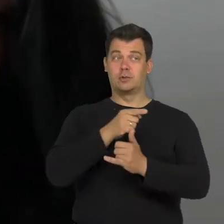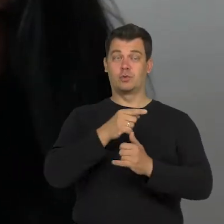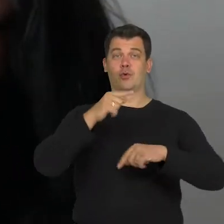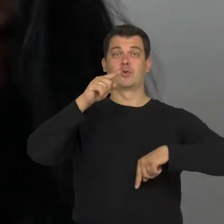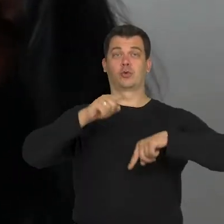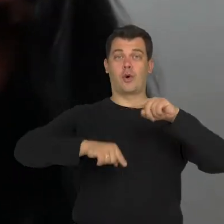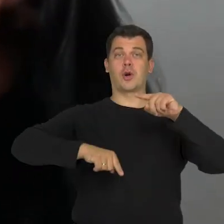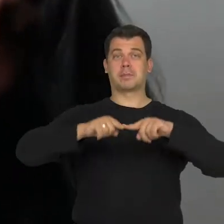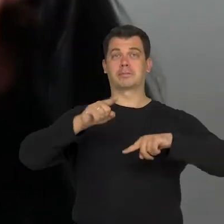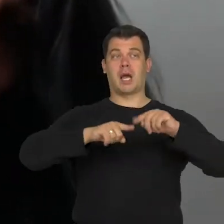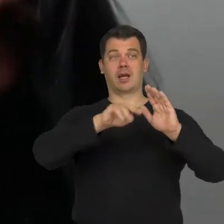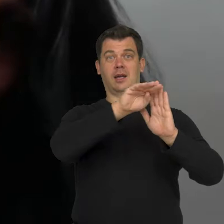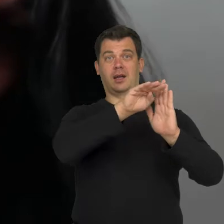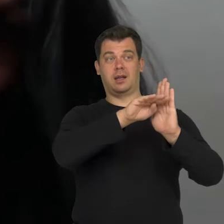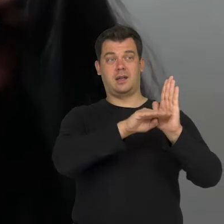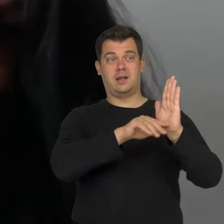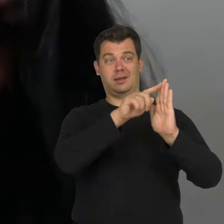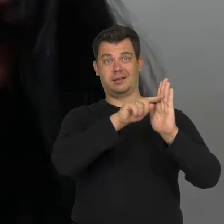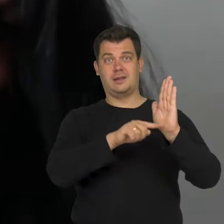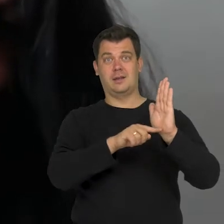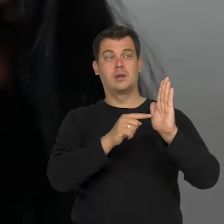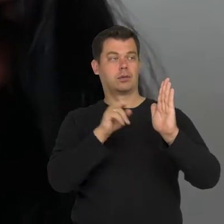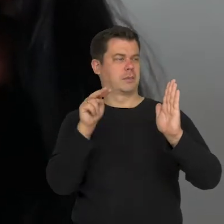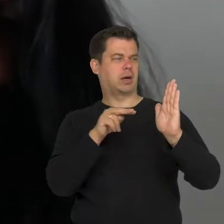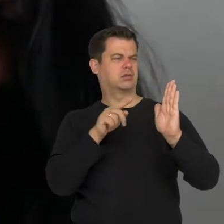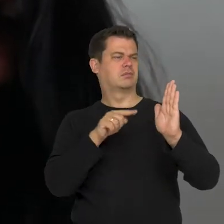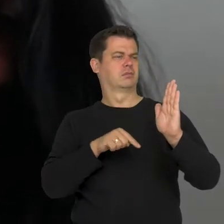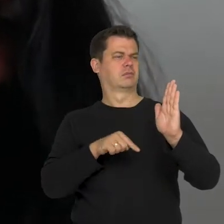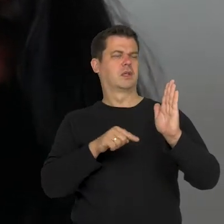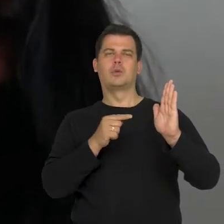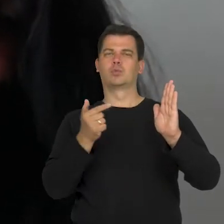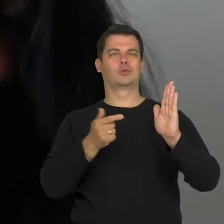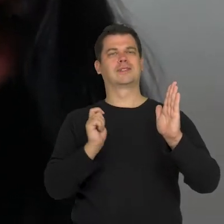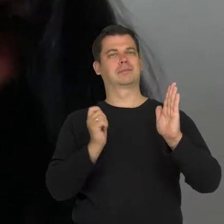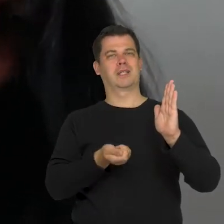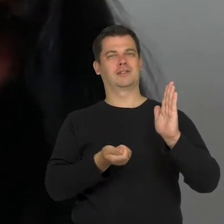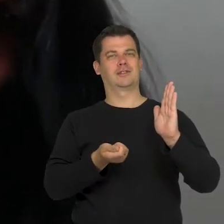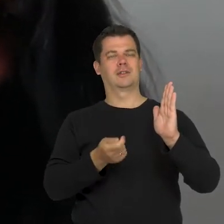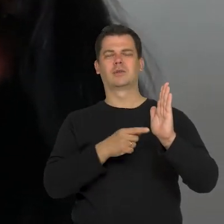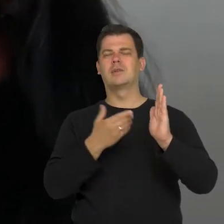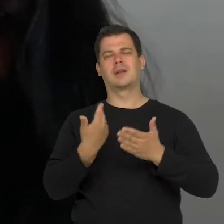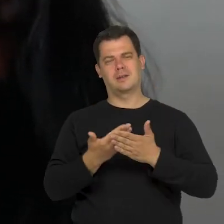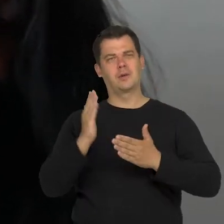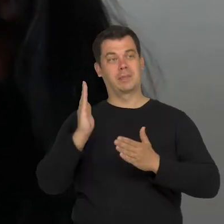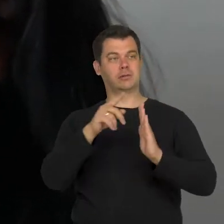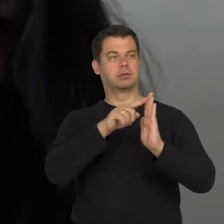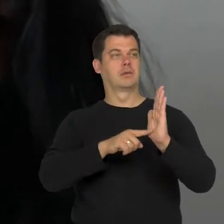which is dictated by the majority of the society, the tension here will always be increased.